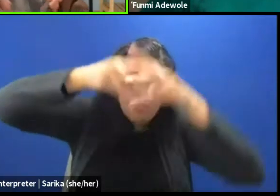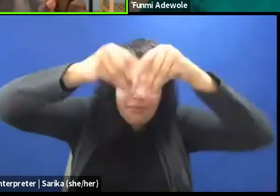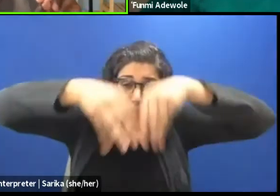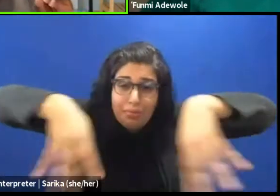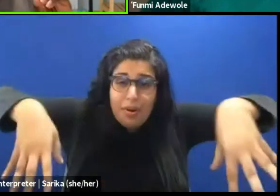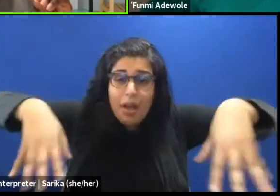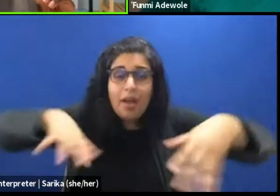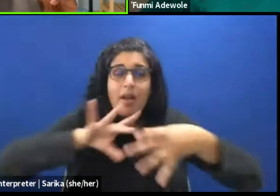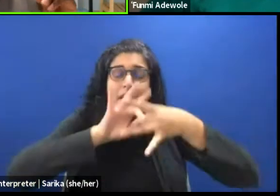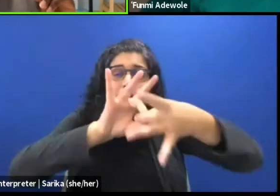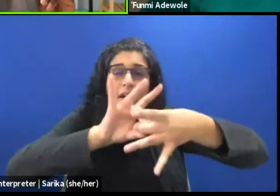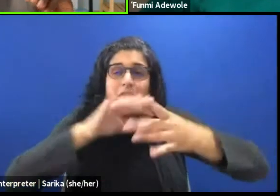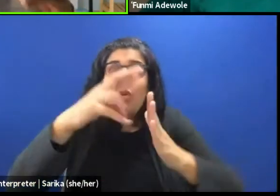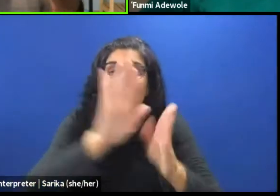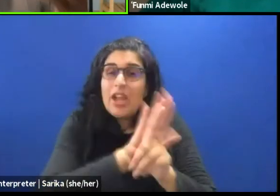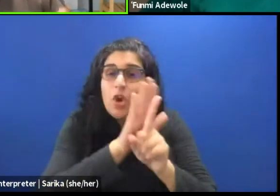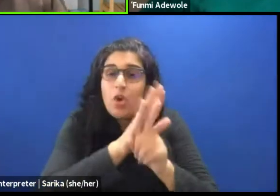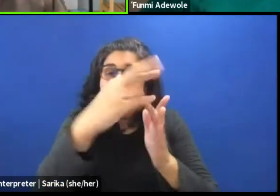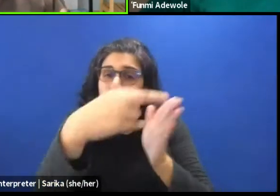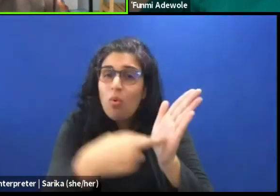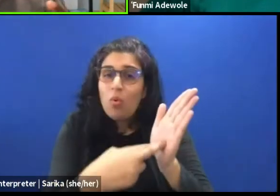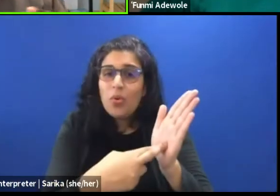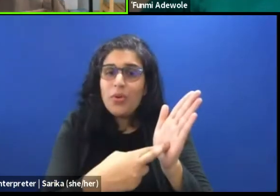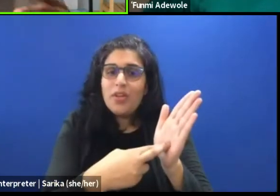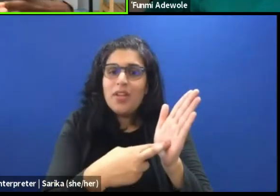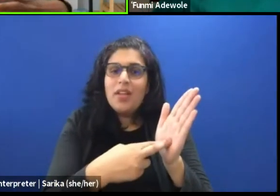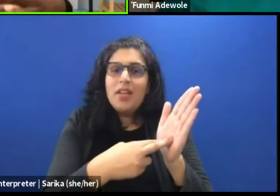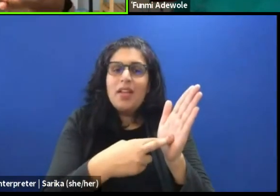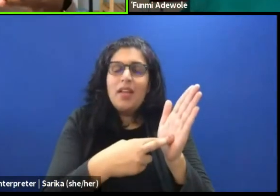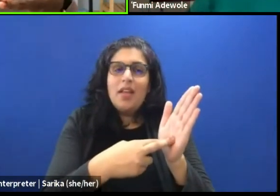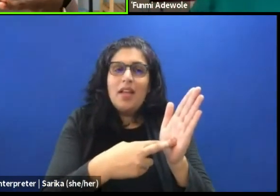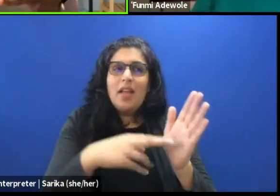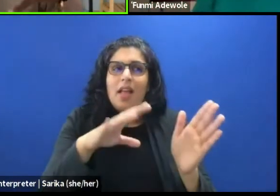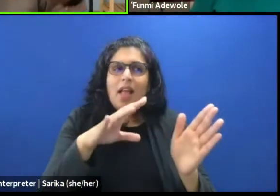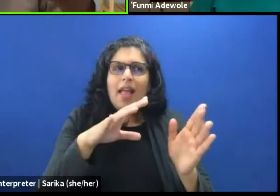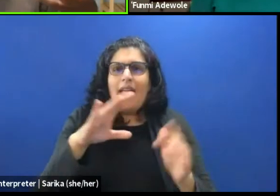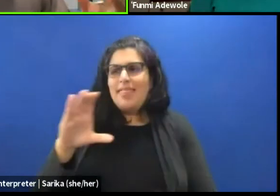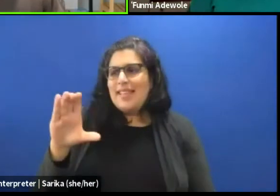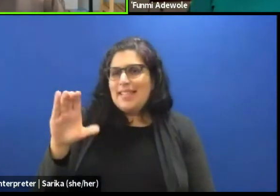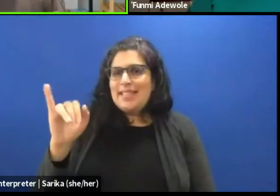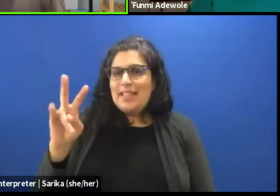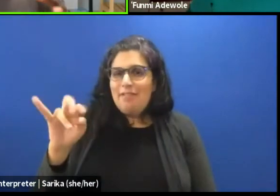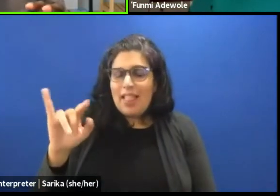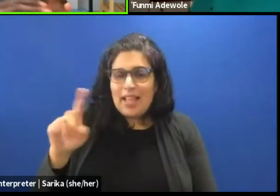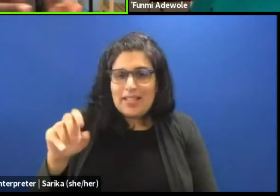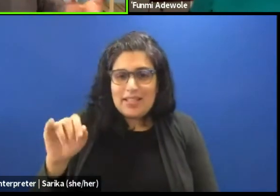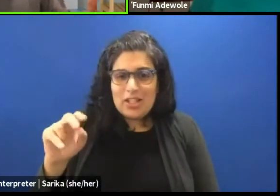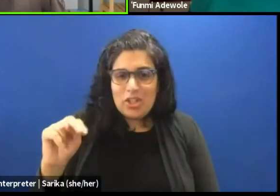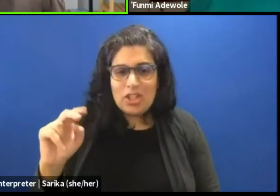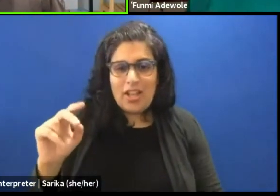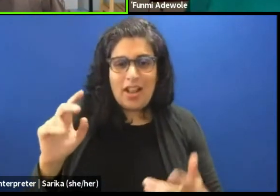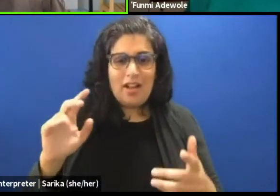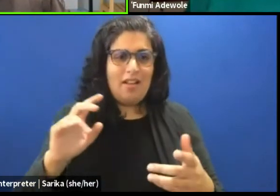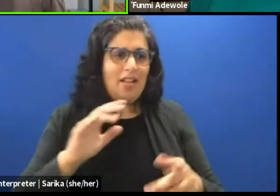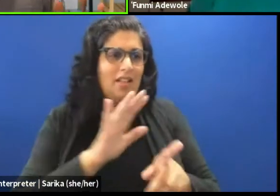The role of the civilization and the experiences of the group that I am working with,